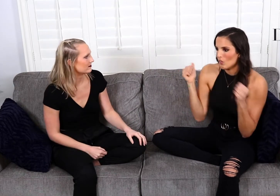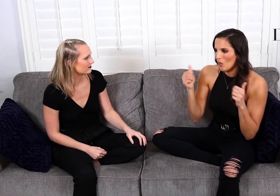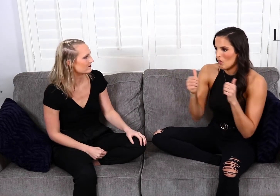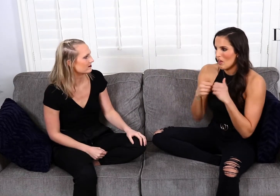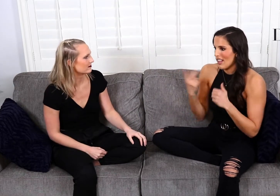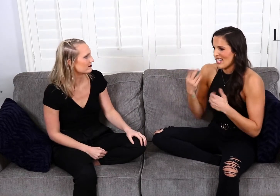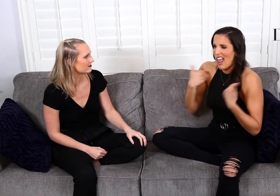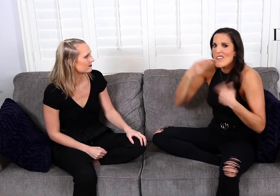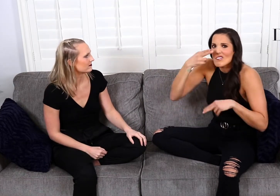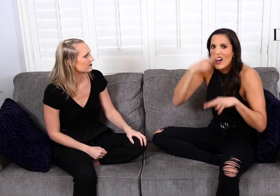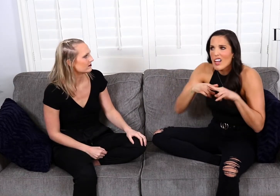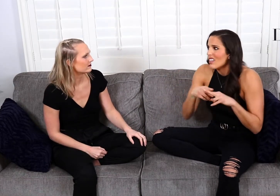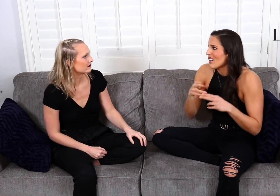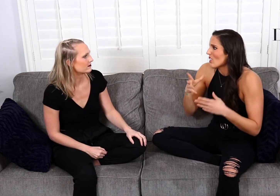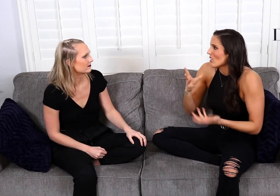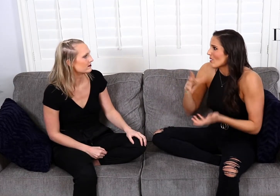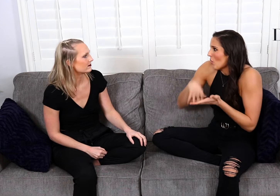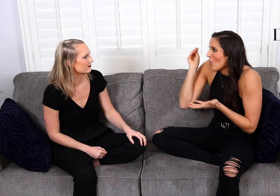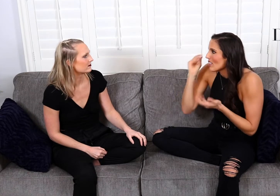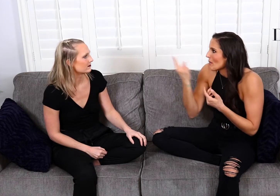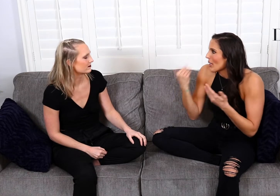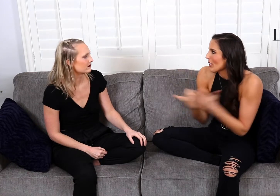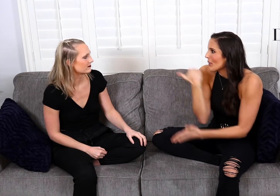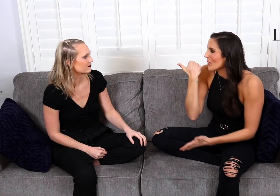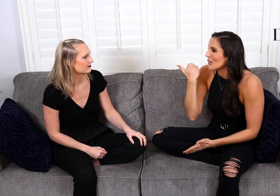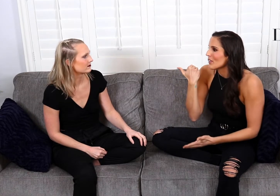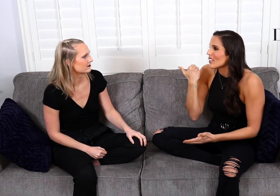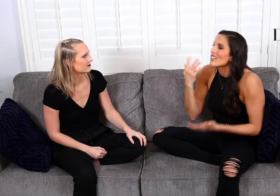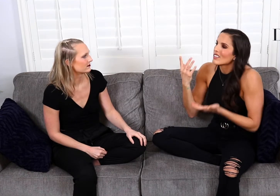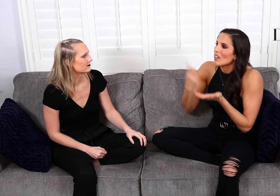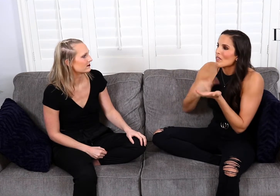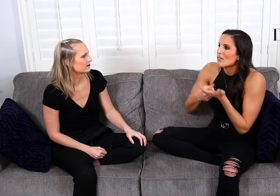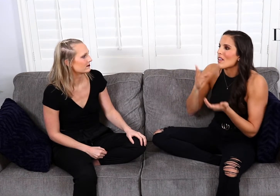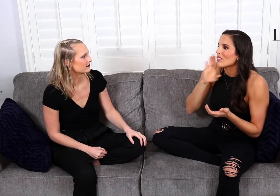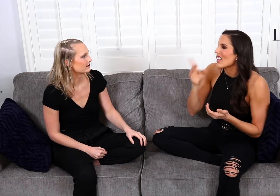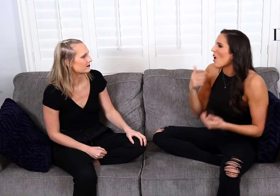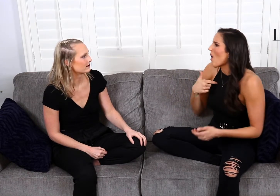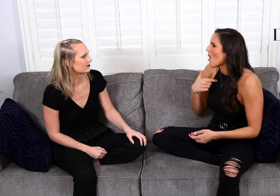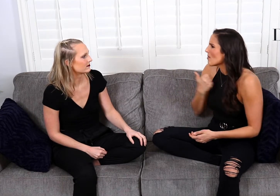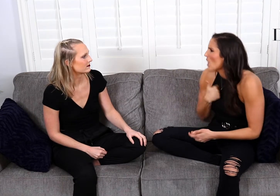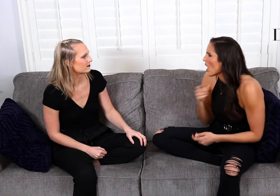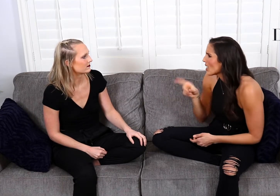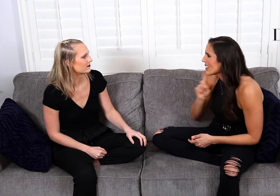be open with us, and just have fun with us. and learn something new! Sometimes we will get those guys who will be like,